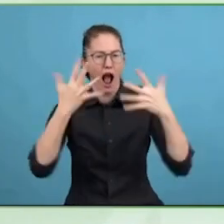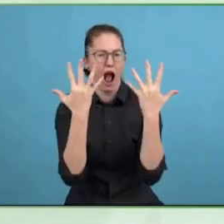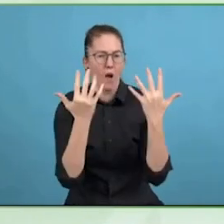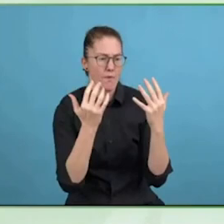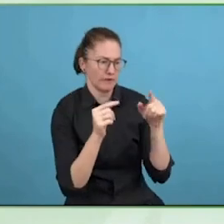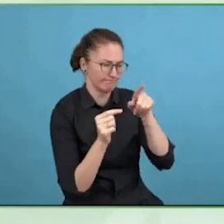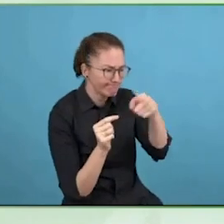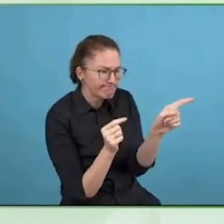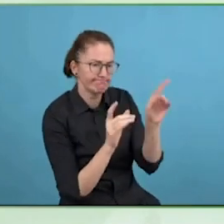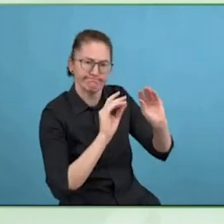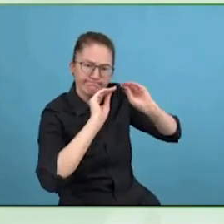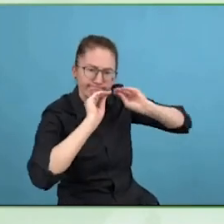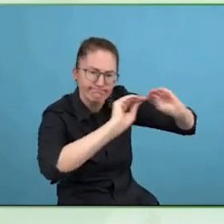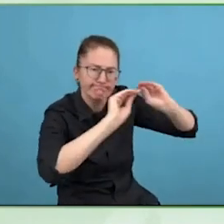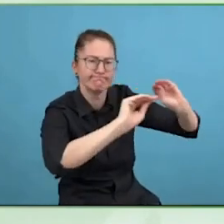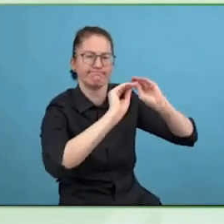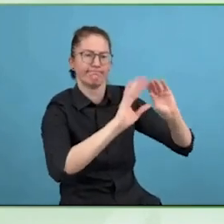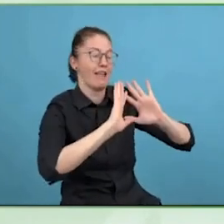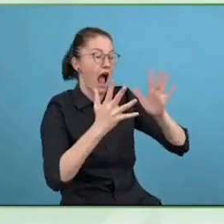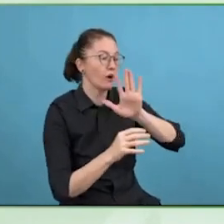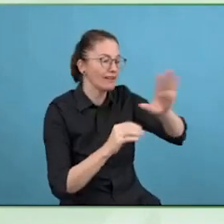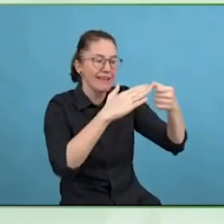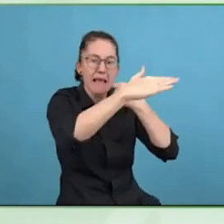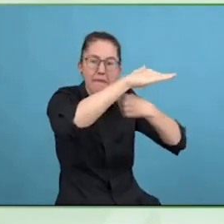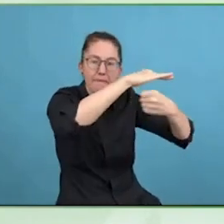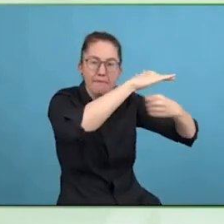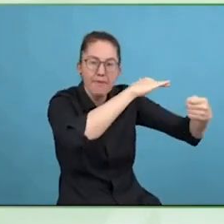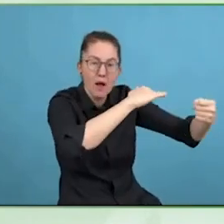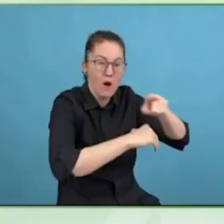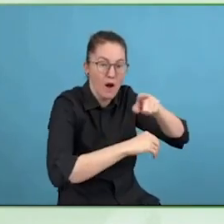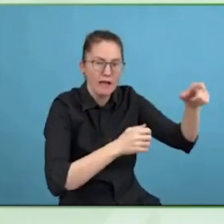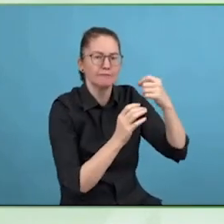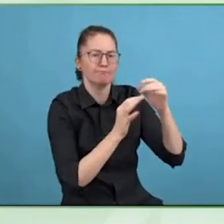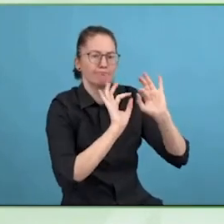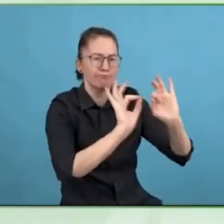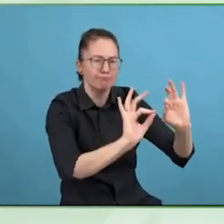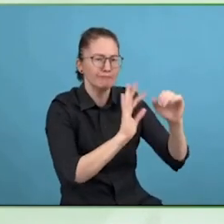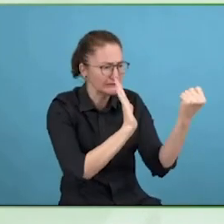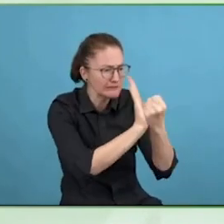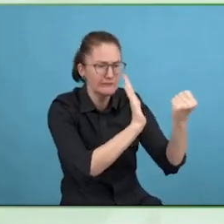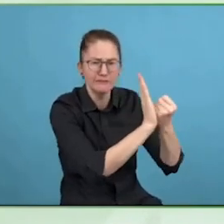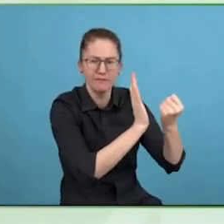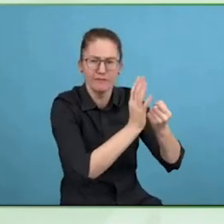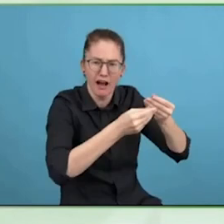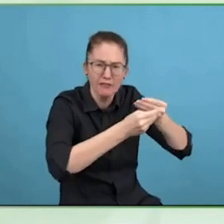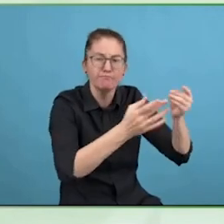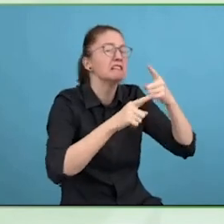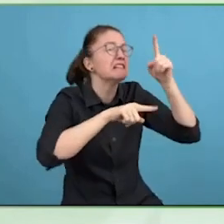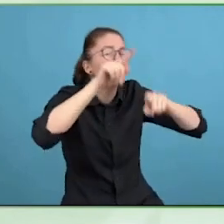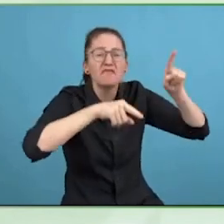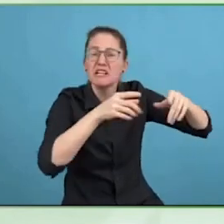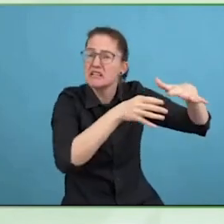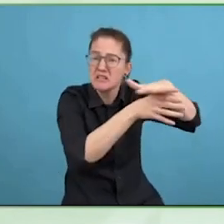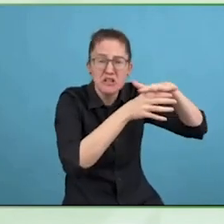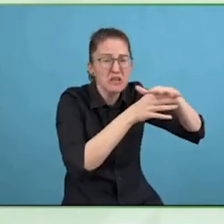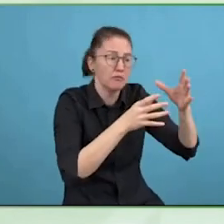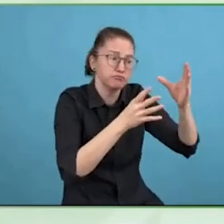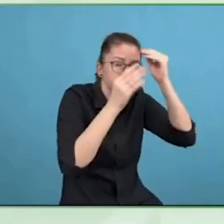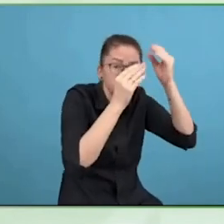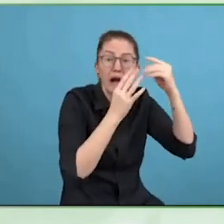a member, get access to a webinar series and the system that has